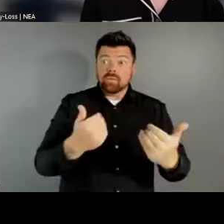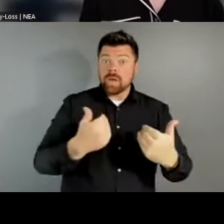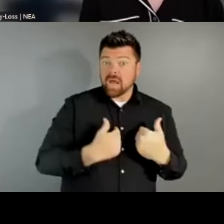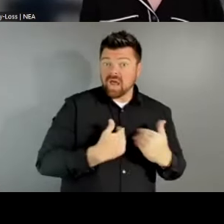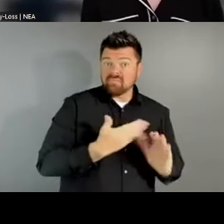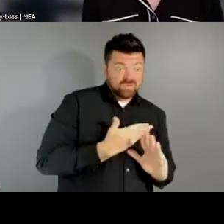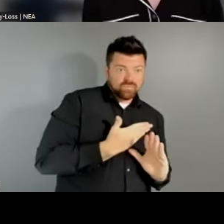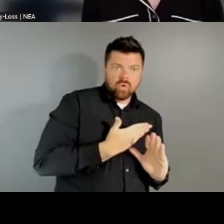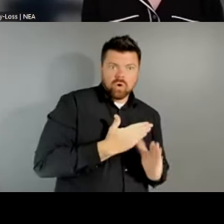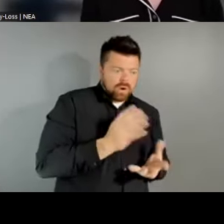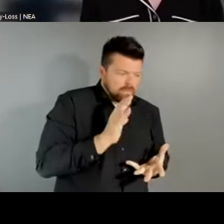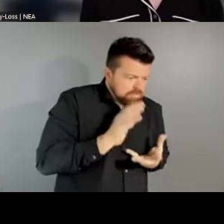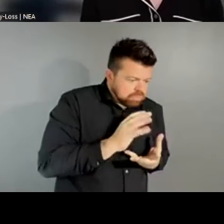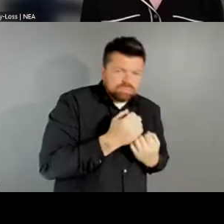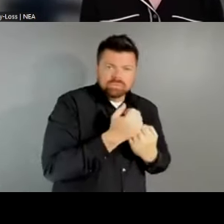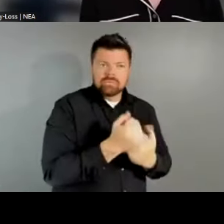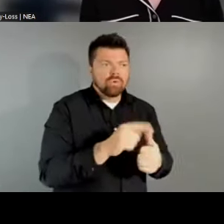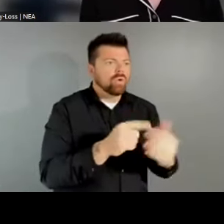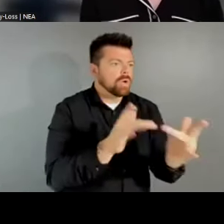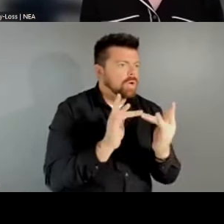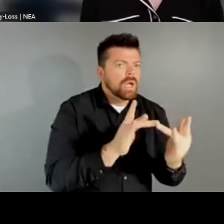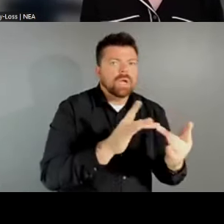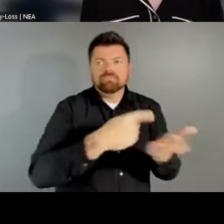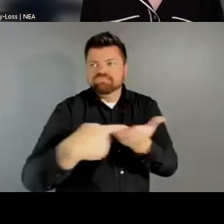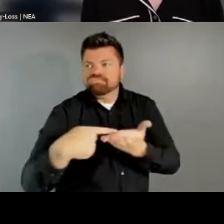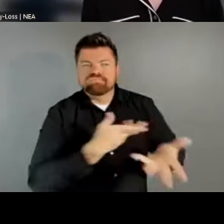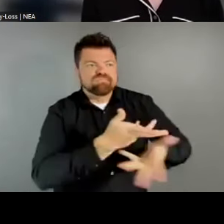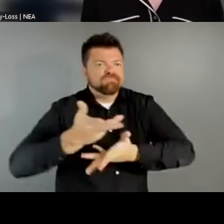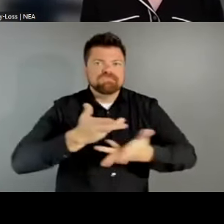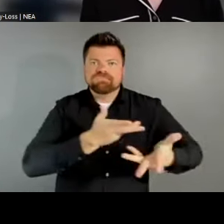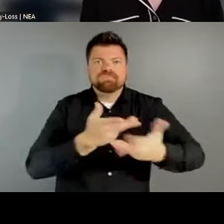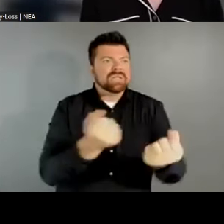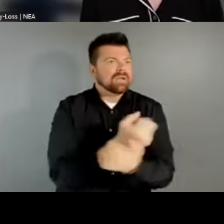and the networks and the visibility that will hopefully come out of this work, I think that will